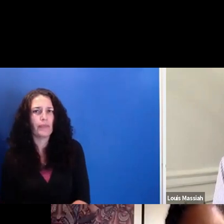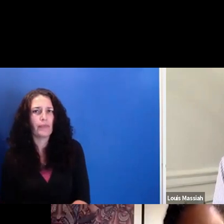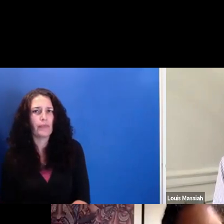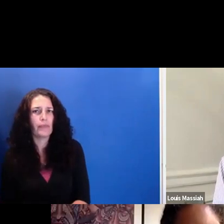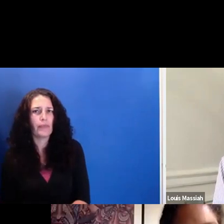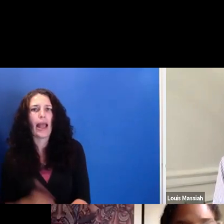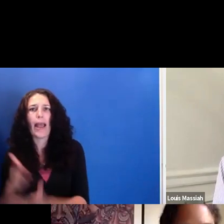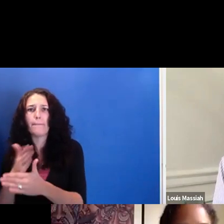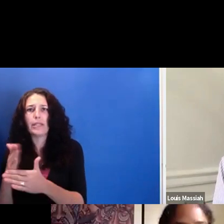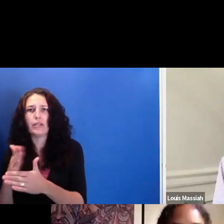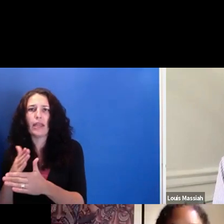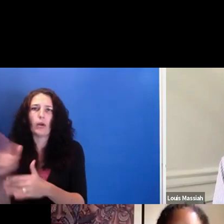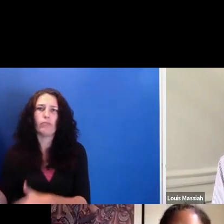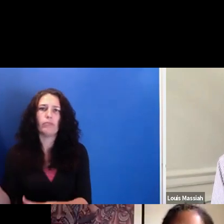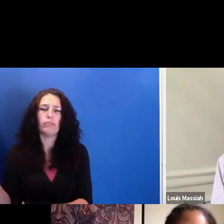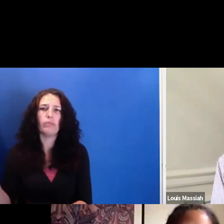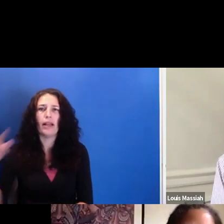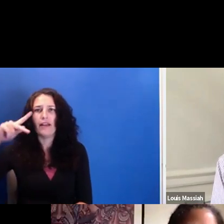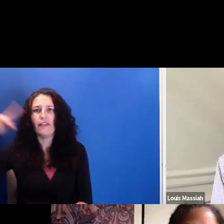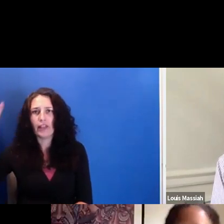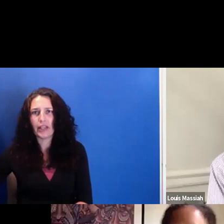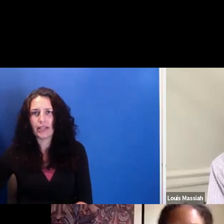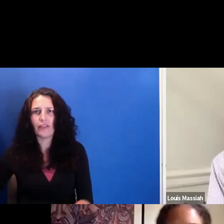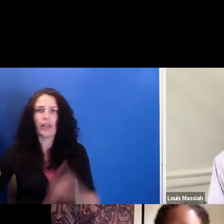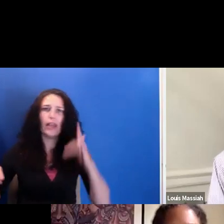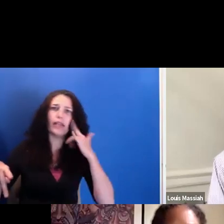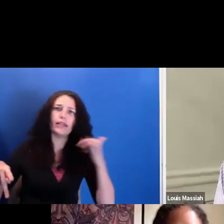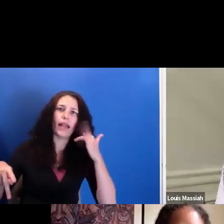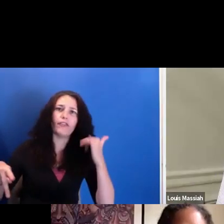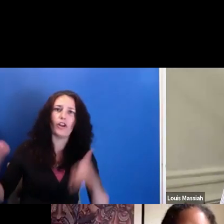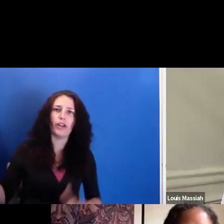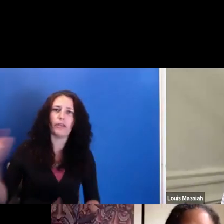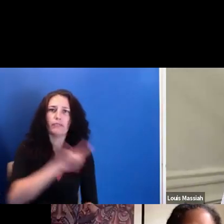and California in Well, I mean, come to Scribe.